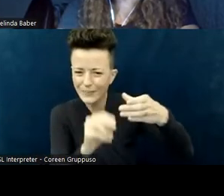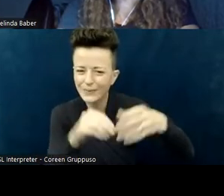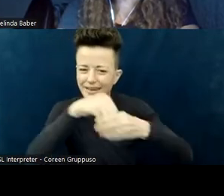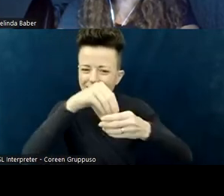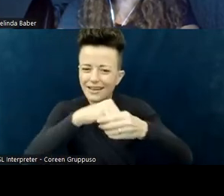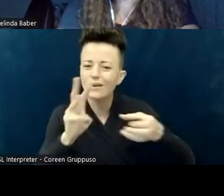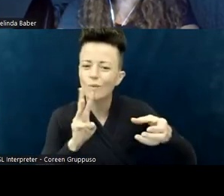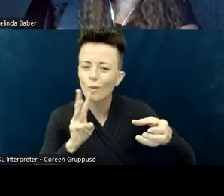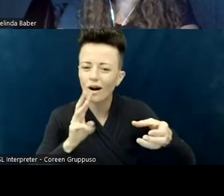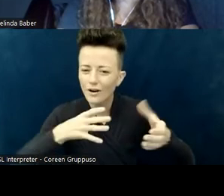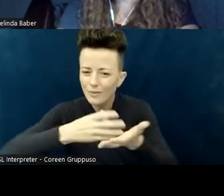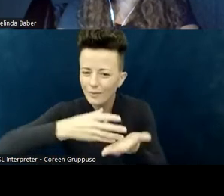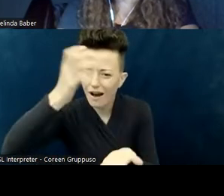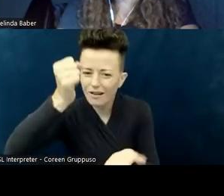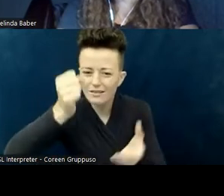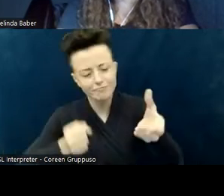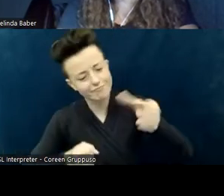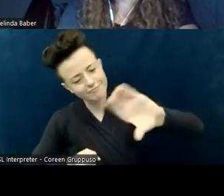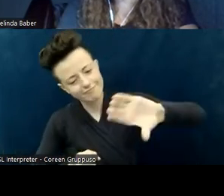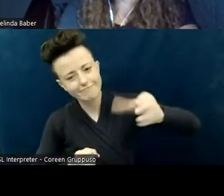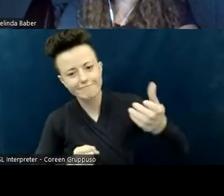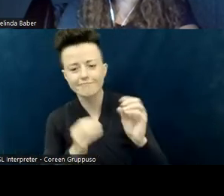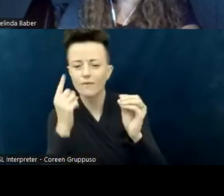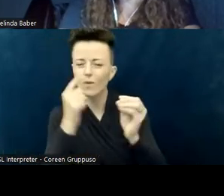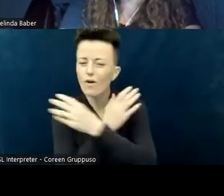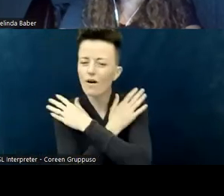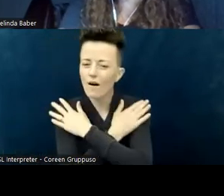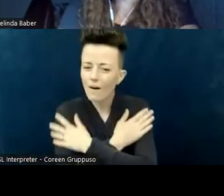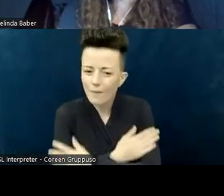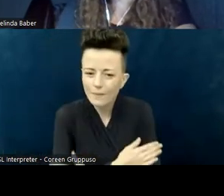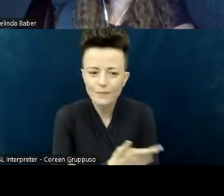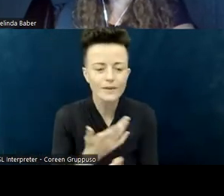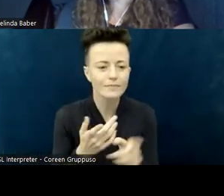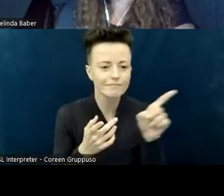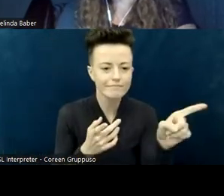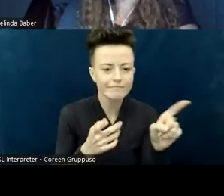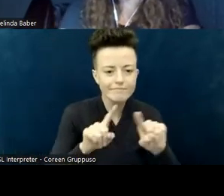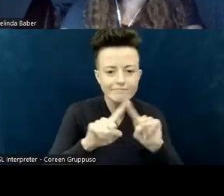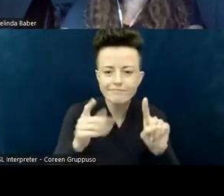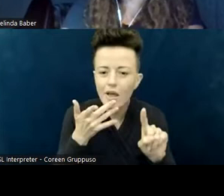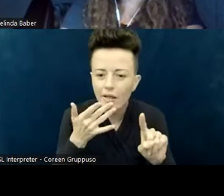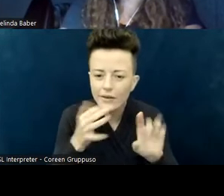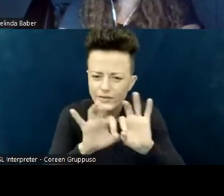It can be a very calming activity for any number of people. We're not just talking about autistic kids; we're talking